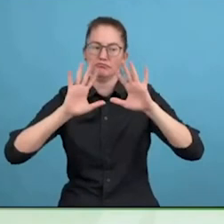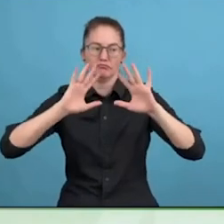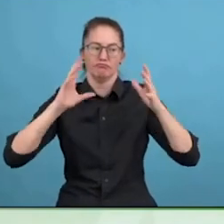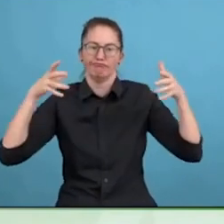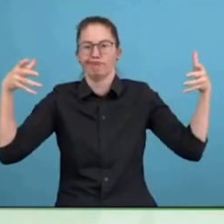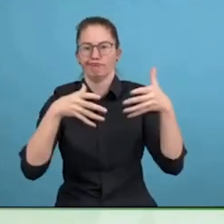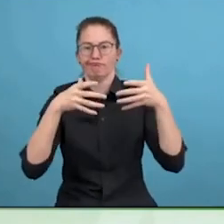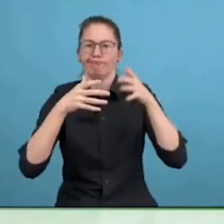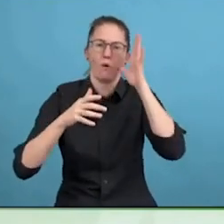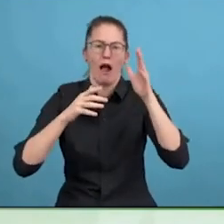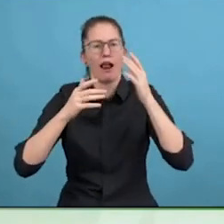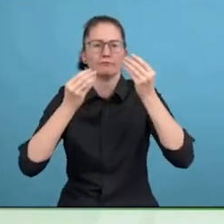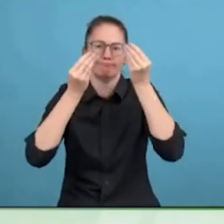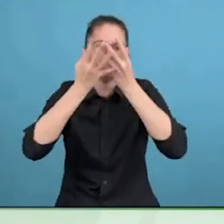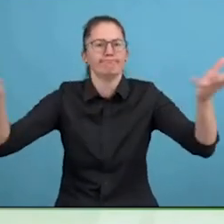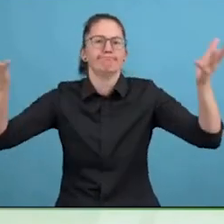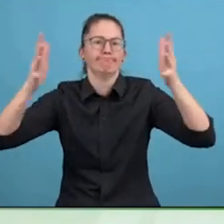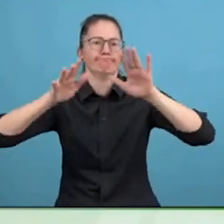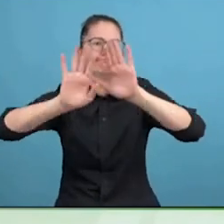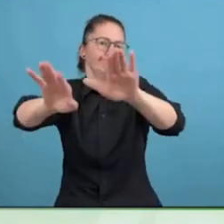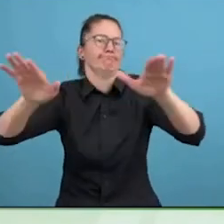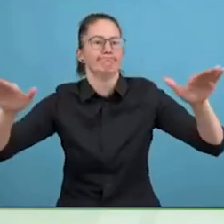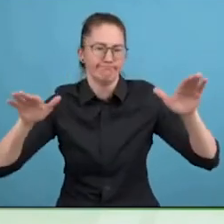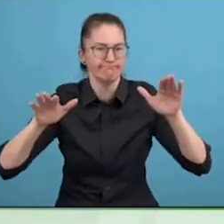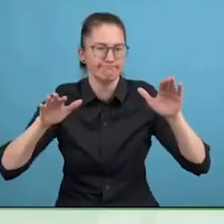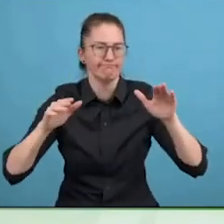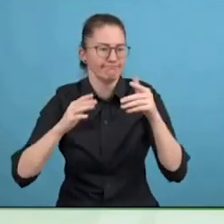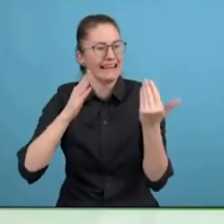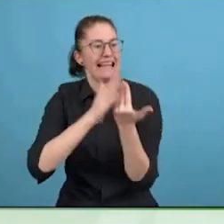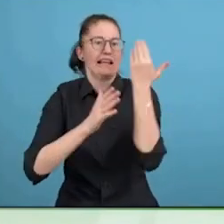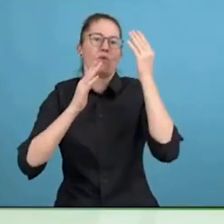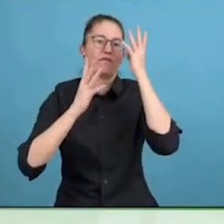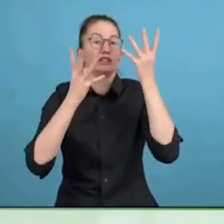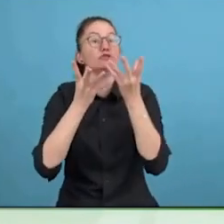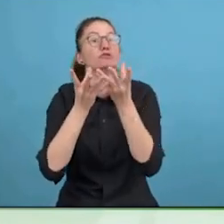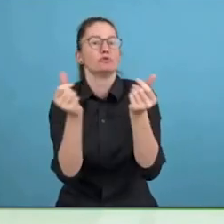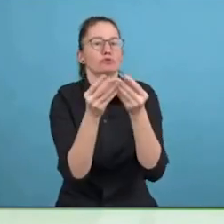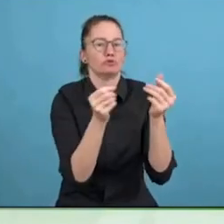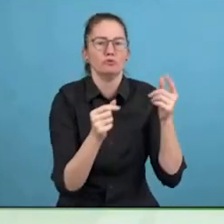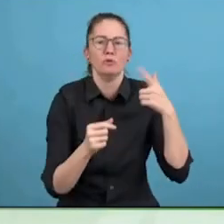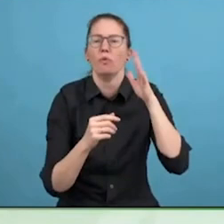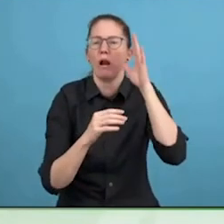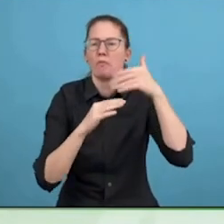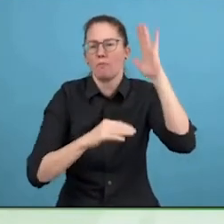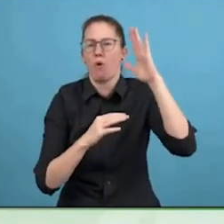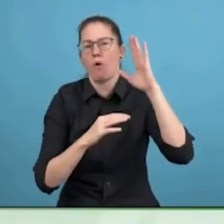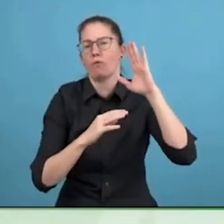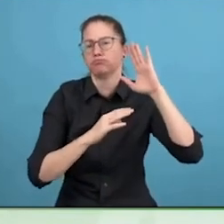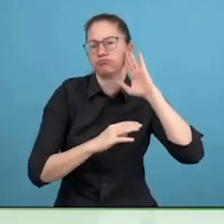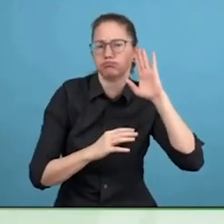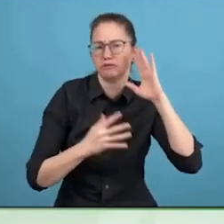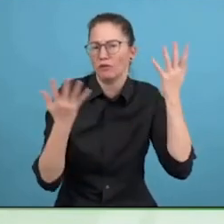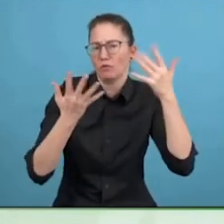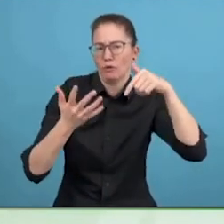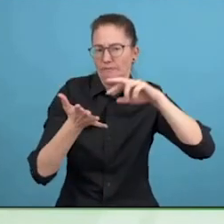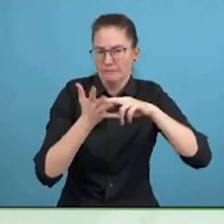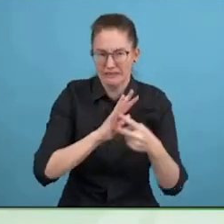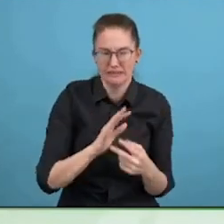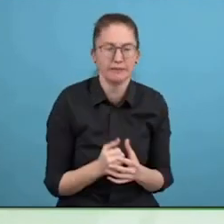that works better for everyone. I want to make sure they heard, there is a session tomorrow on this